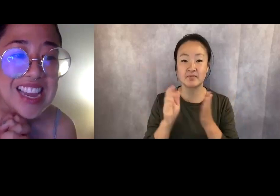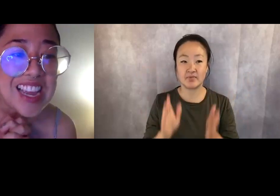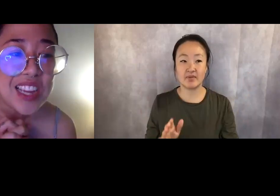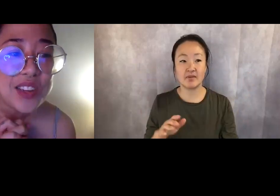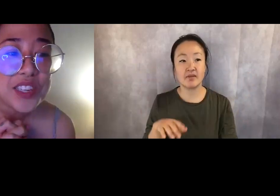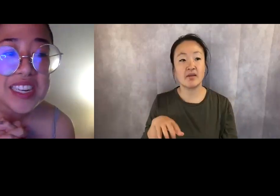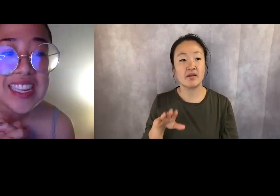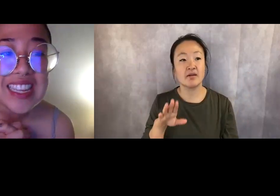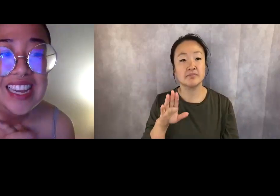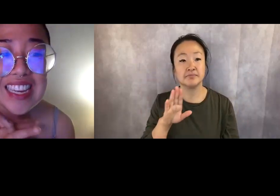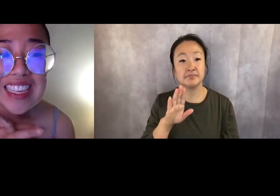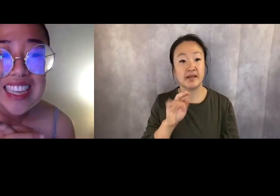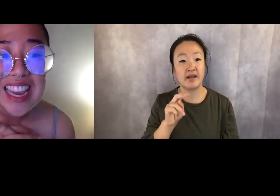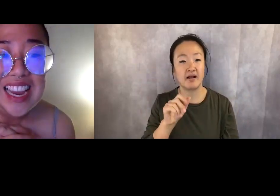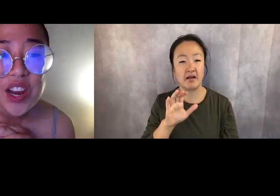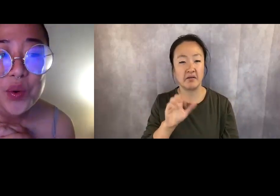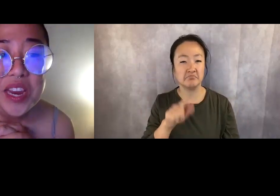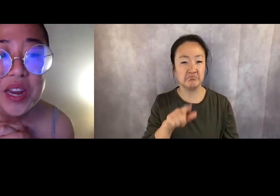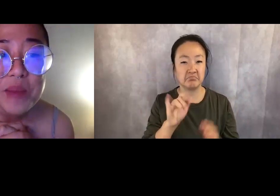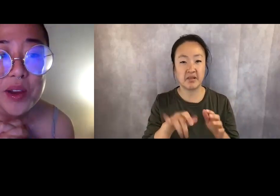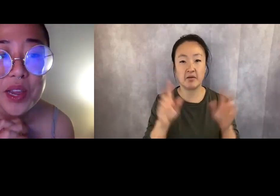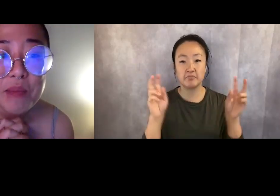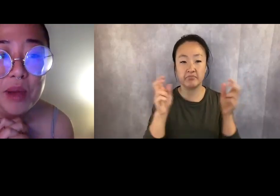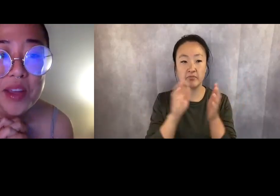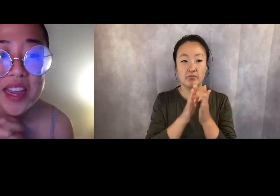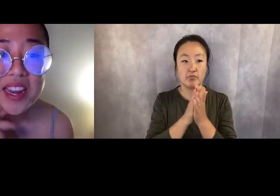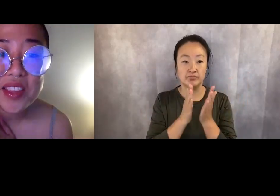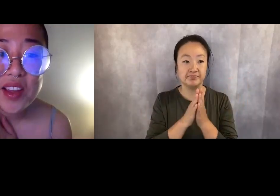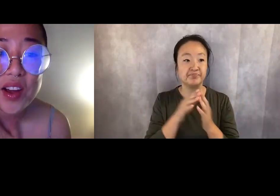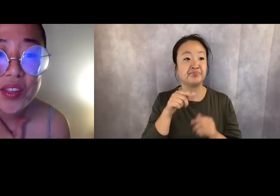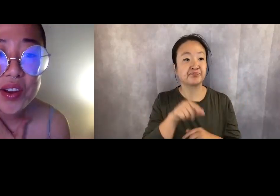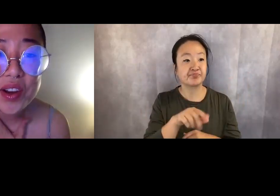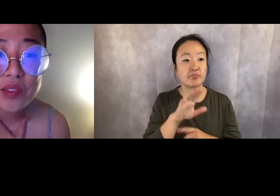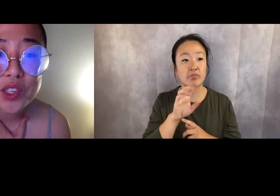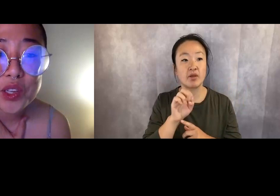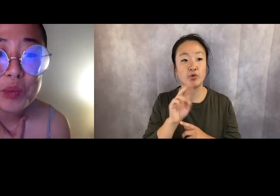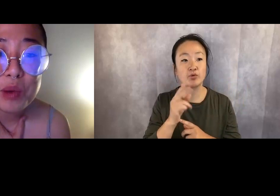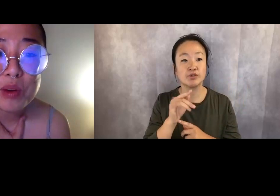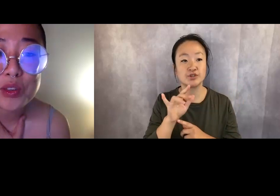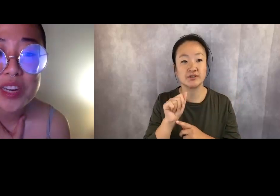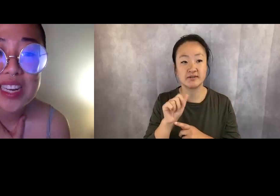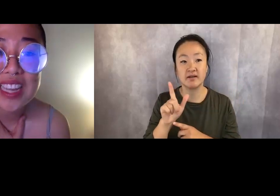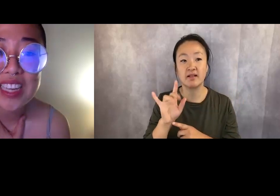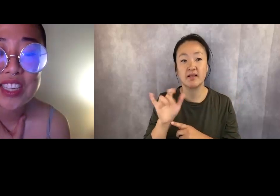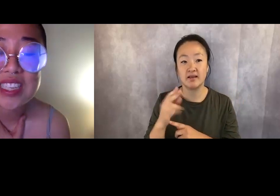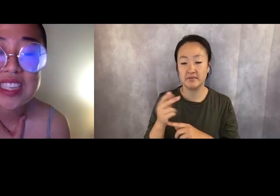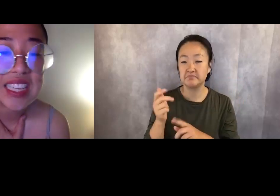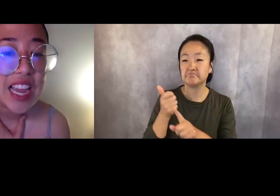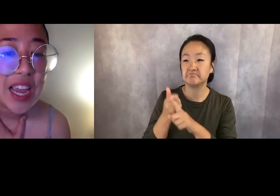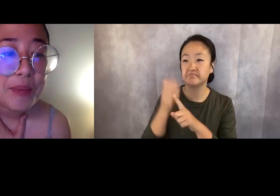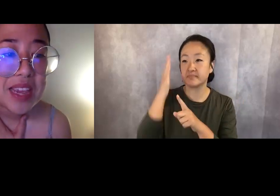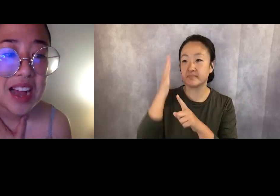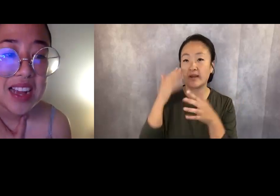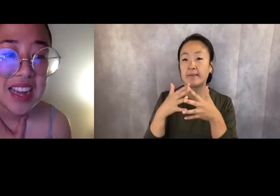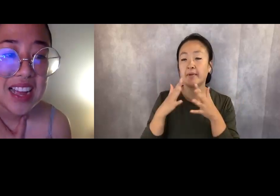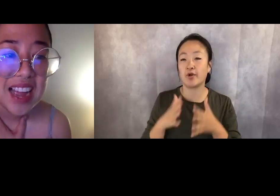Eugenia Leigh is a Korean American poet, and the author of two poetry collections, Bianca,